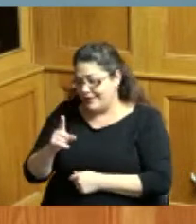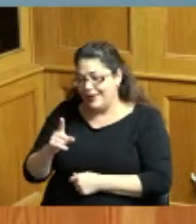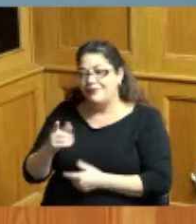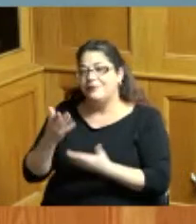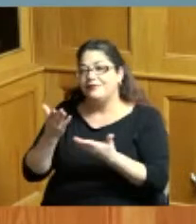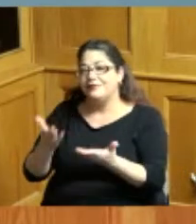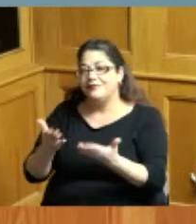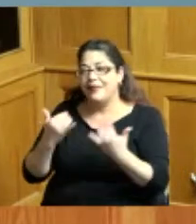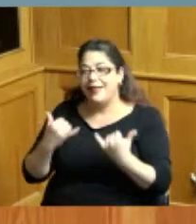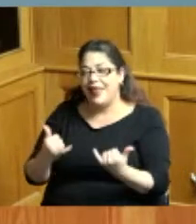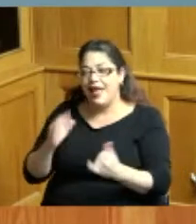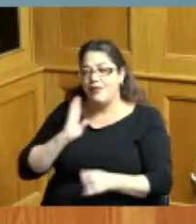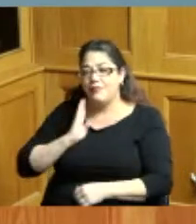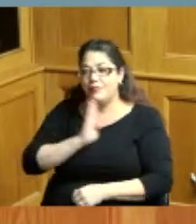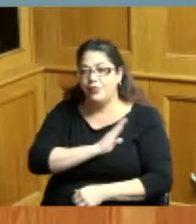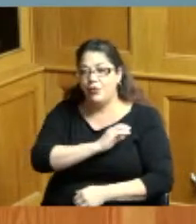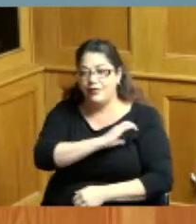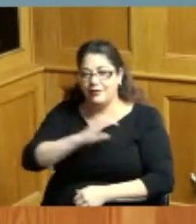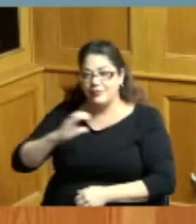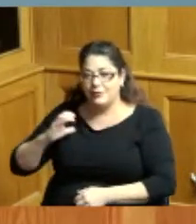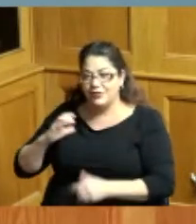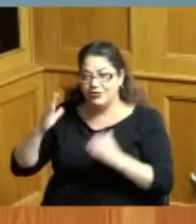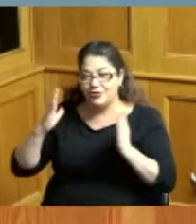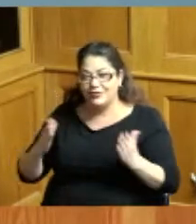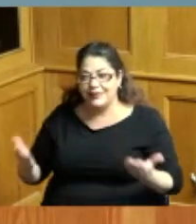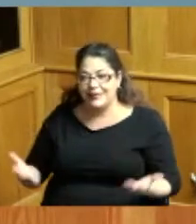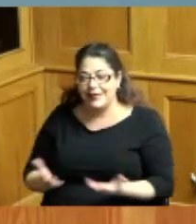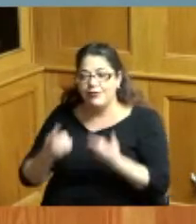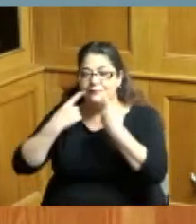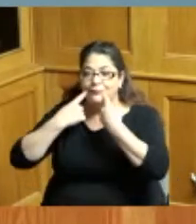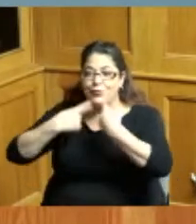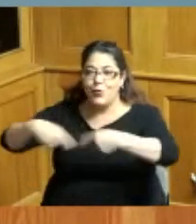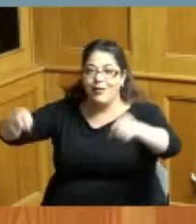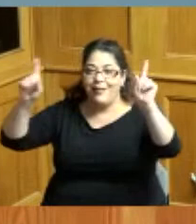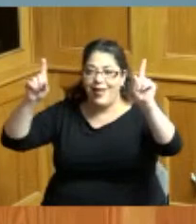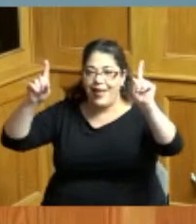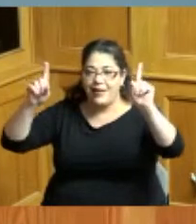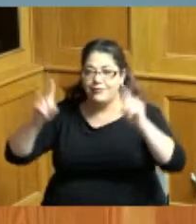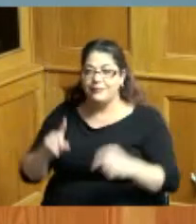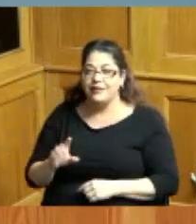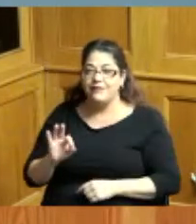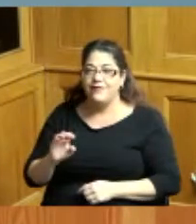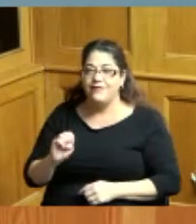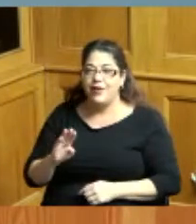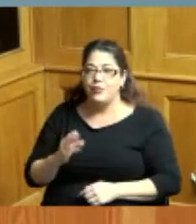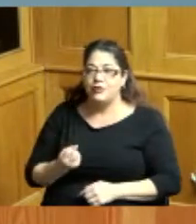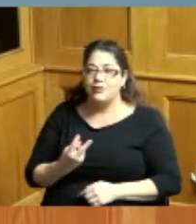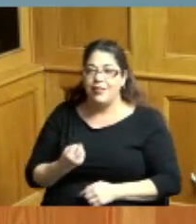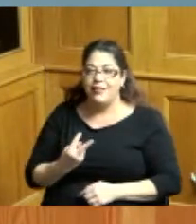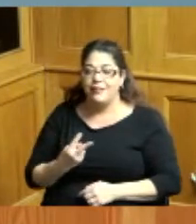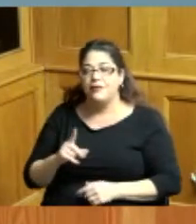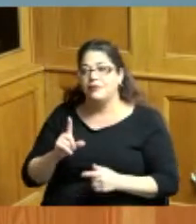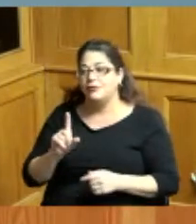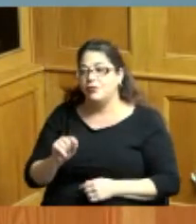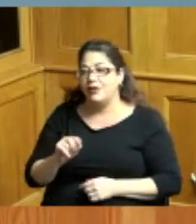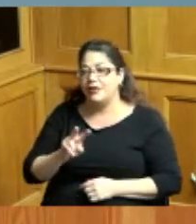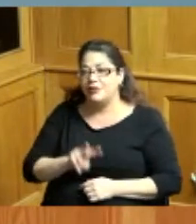Board of Commissioners of Hamilton County does hereby proclaim that the 12th of February 2022